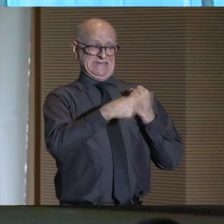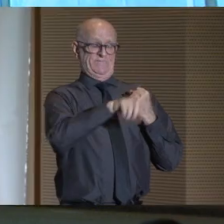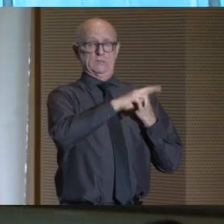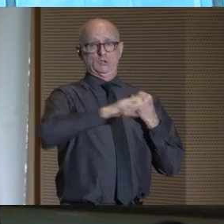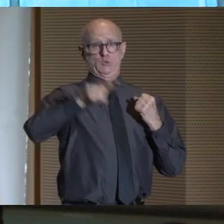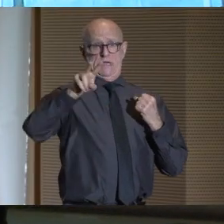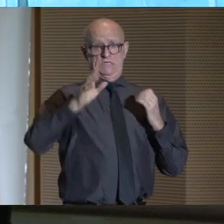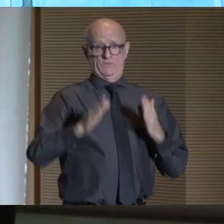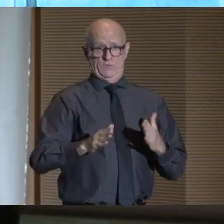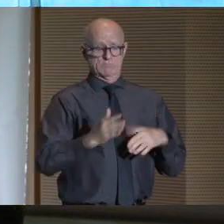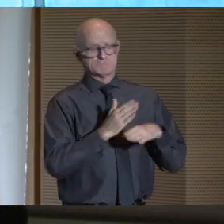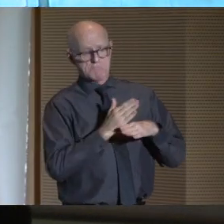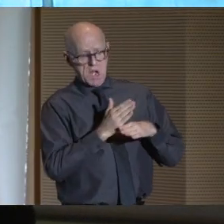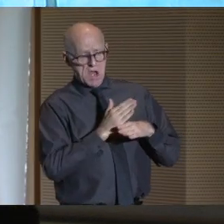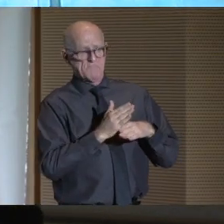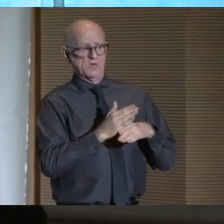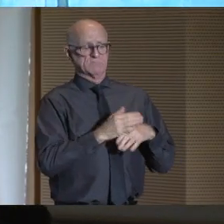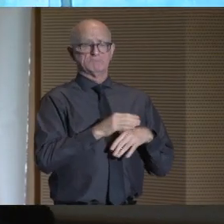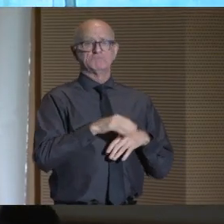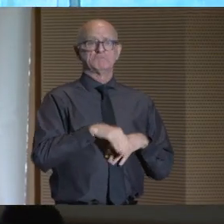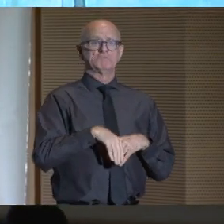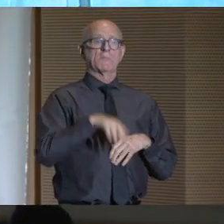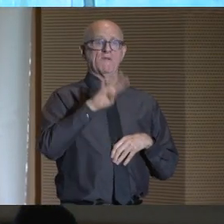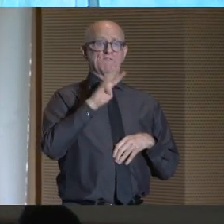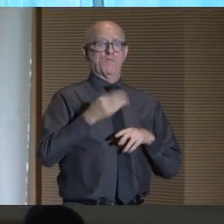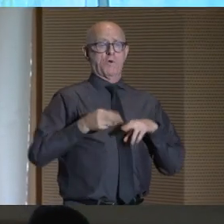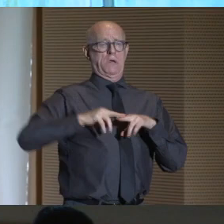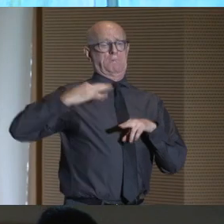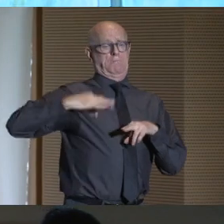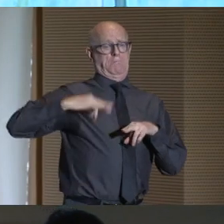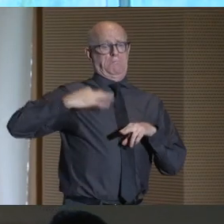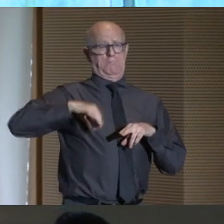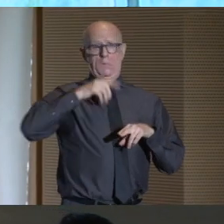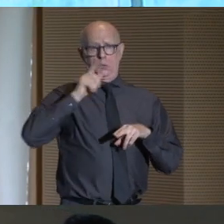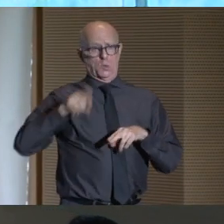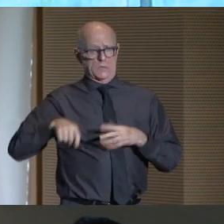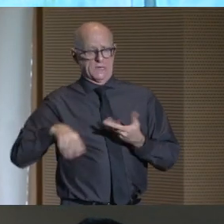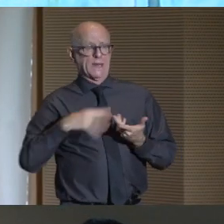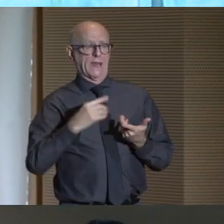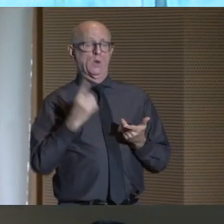will save students who transfer, on average, four excess credits